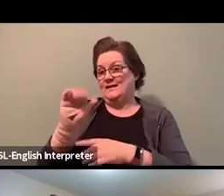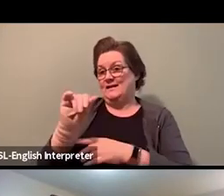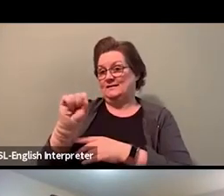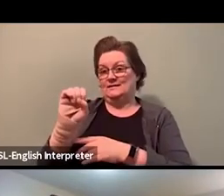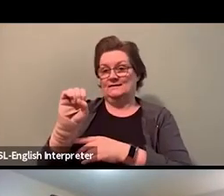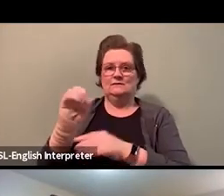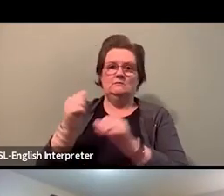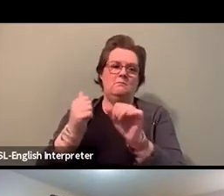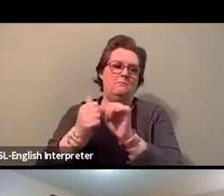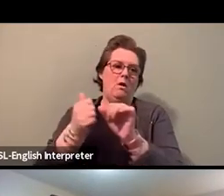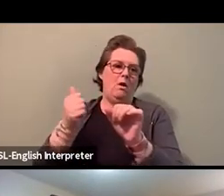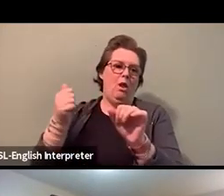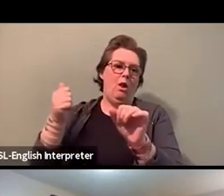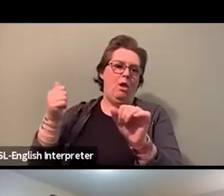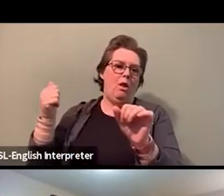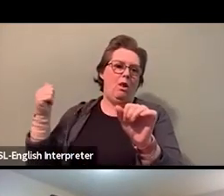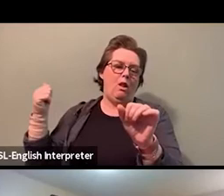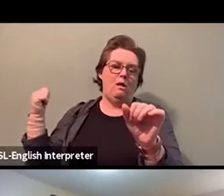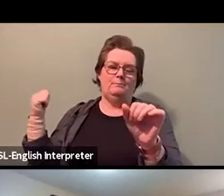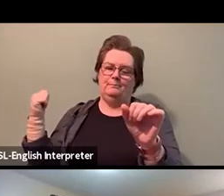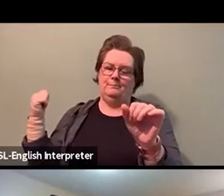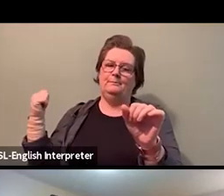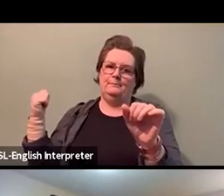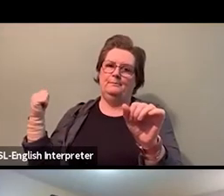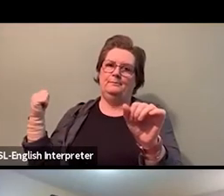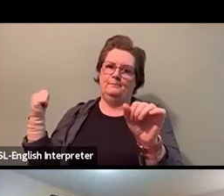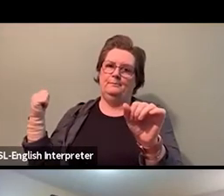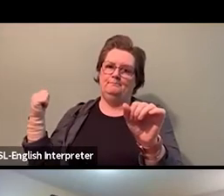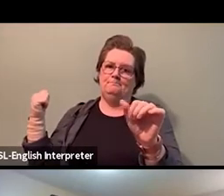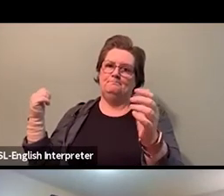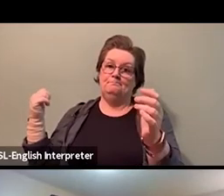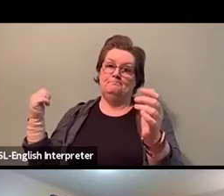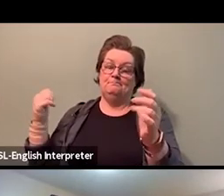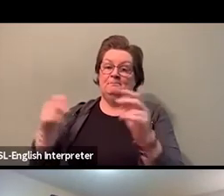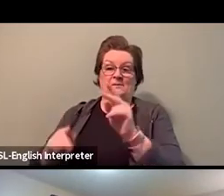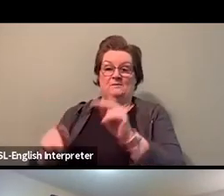We have folks who may become disenfranchised and frustrated,